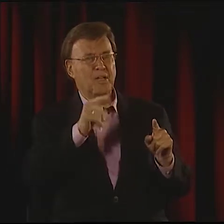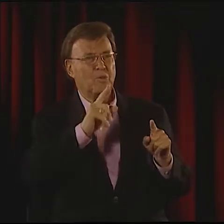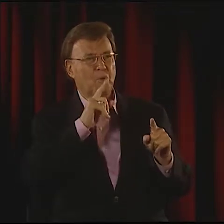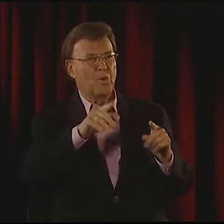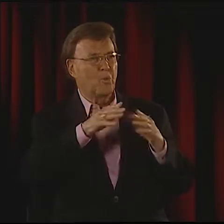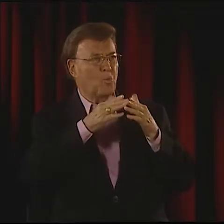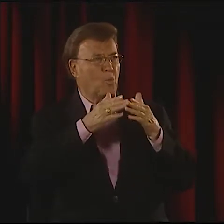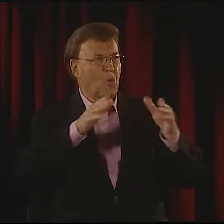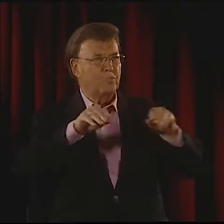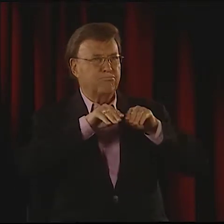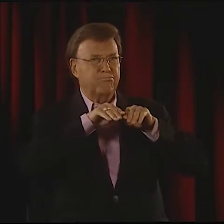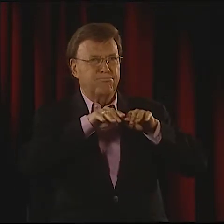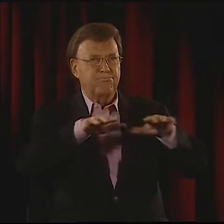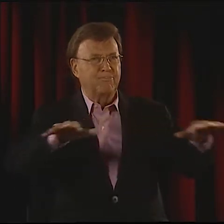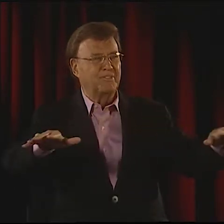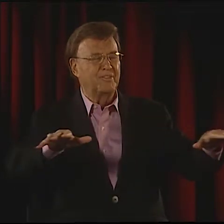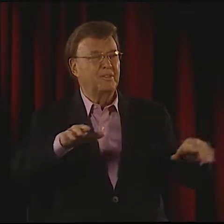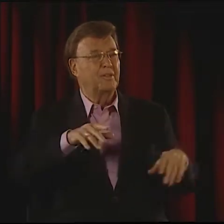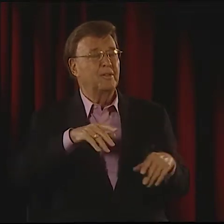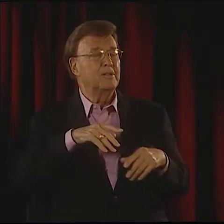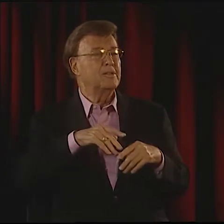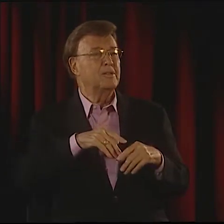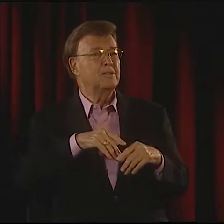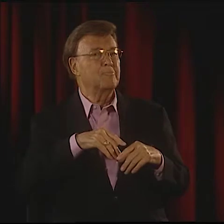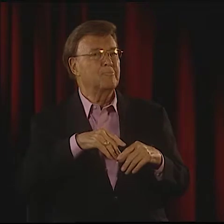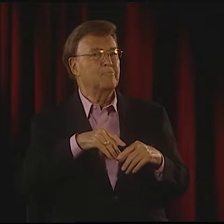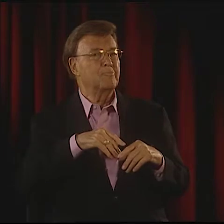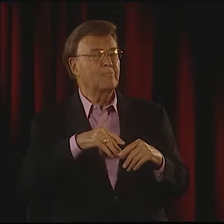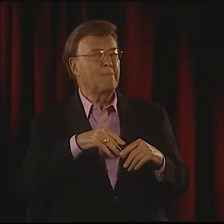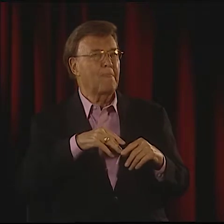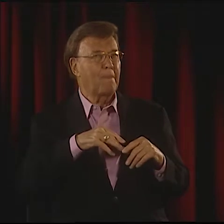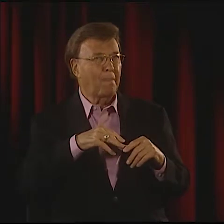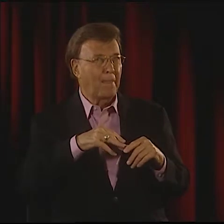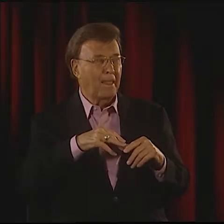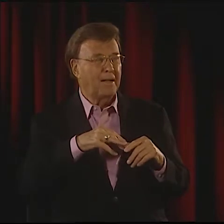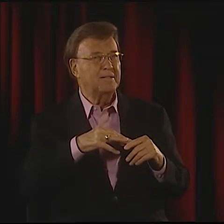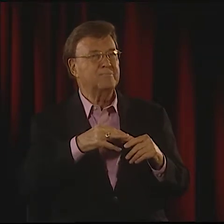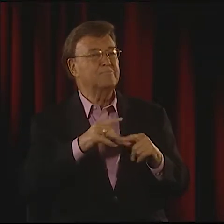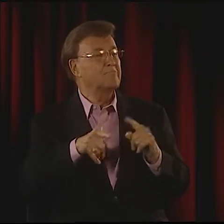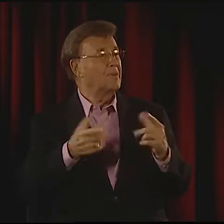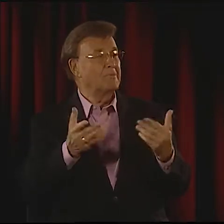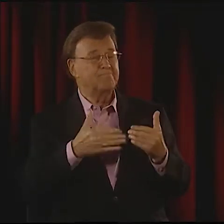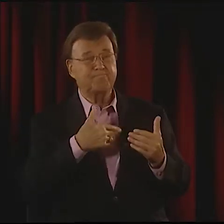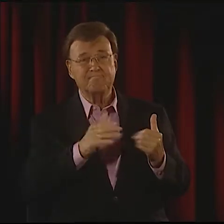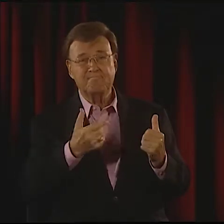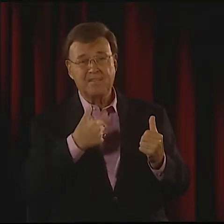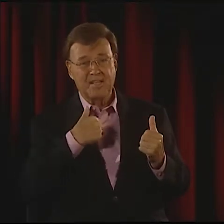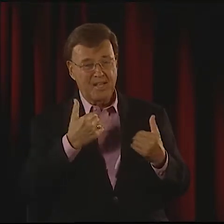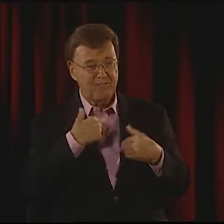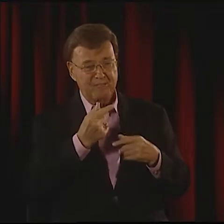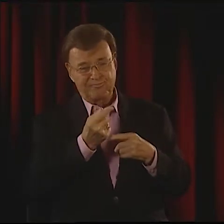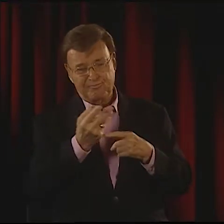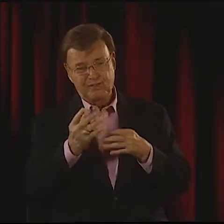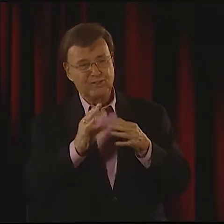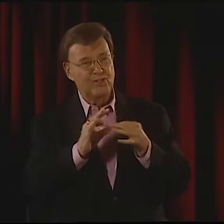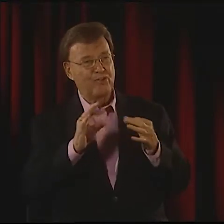AND I'VE BEEN TEACHING THIS PARTICULAR TECHNIQUE FOR MANY YEARS. SOME OF IT'S REALLY SUCCESSFUL, AND IT SEEMS TO HAVE REALLY TAKEN OFF